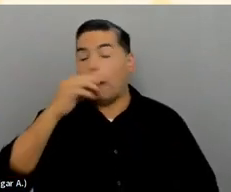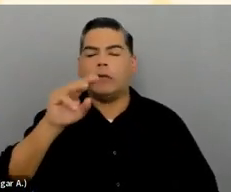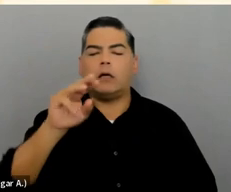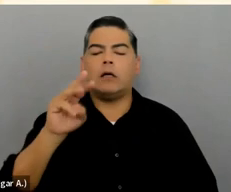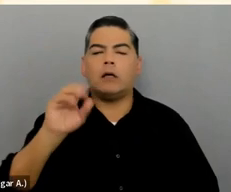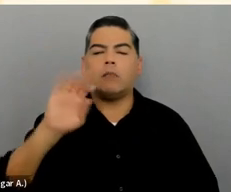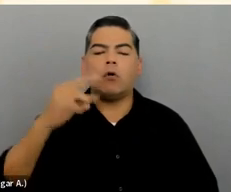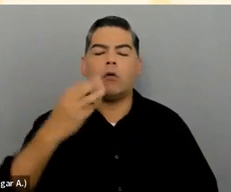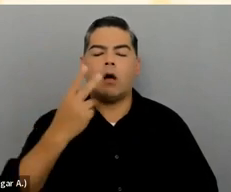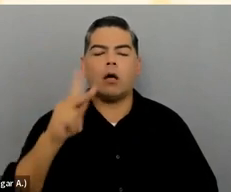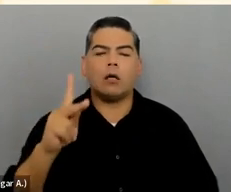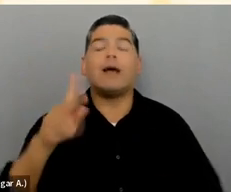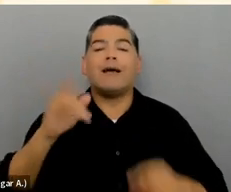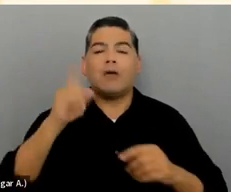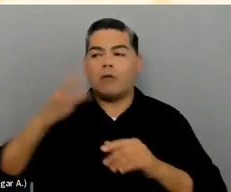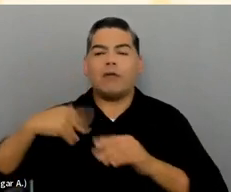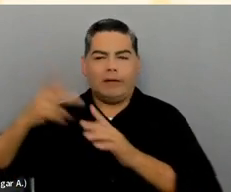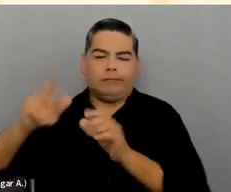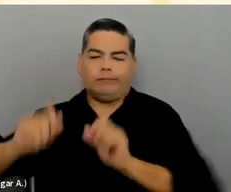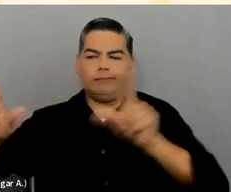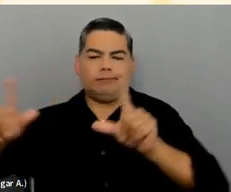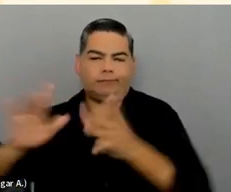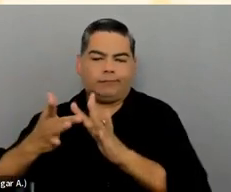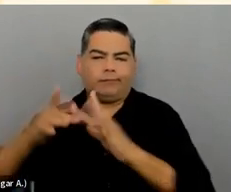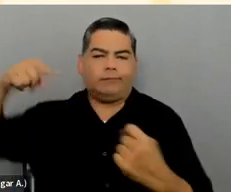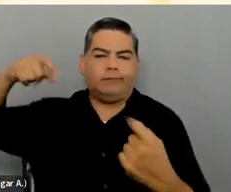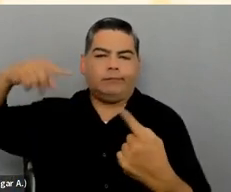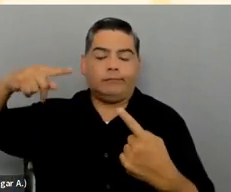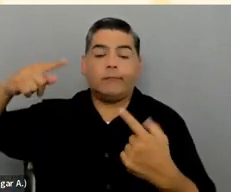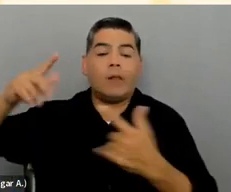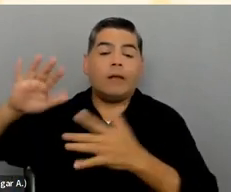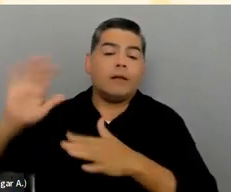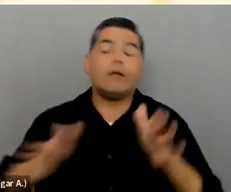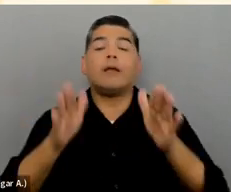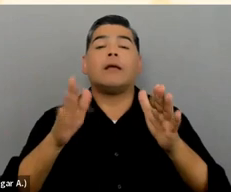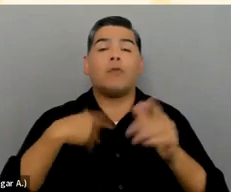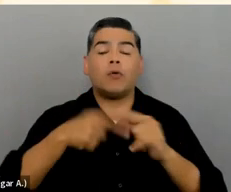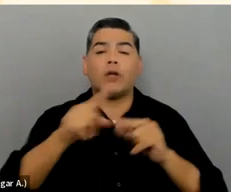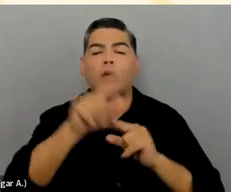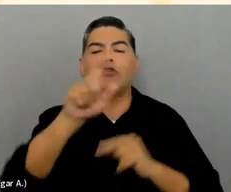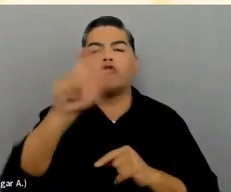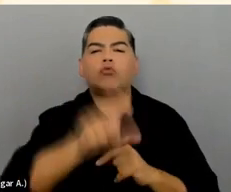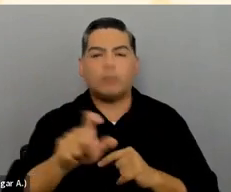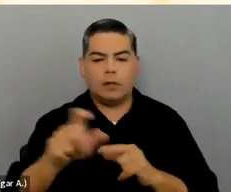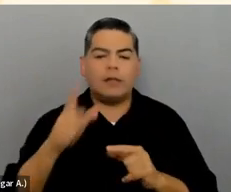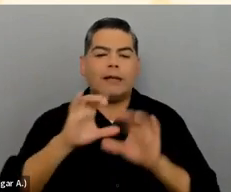And, of course, we moved to online learning. The lectures were being recorded via Zoom. We would have Zoom classes.